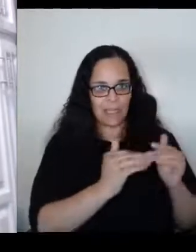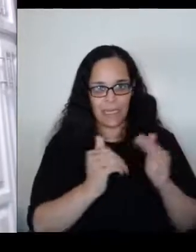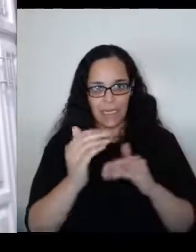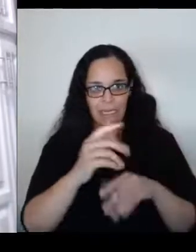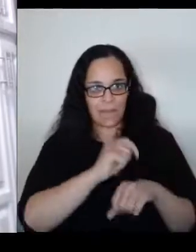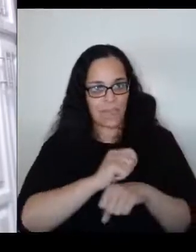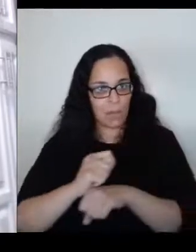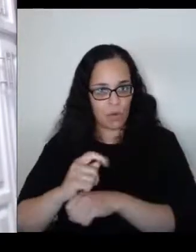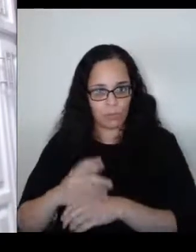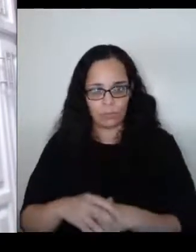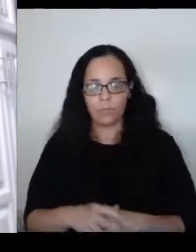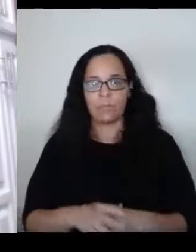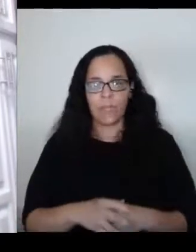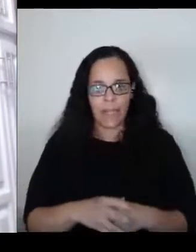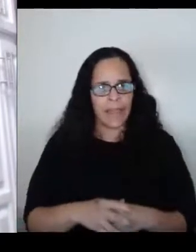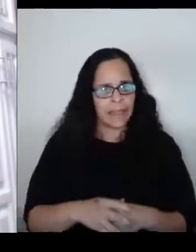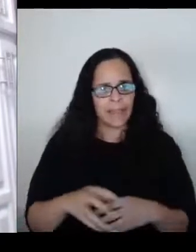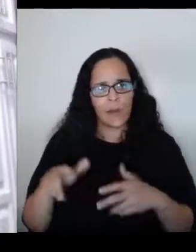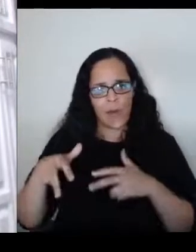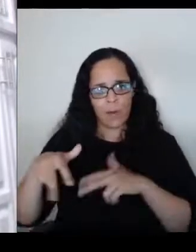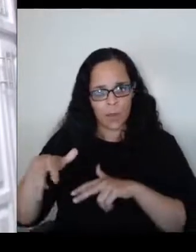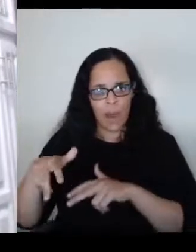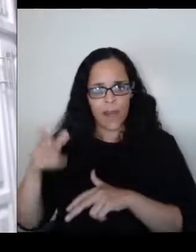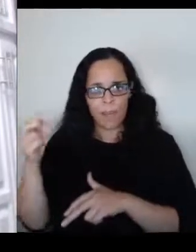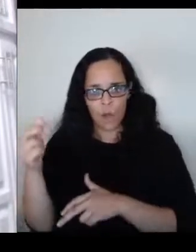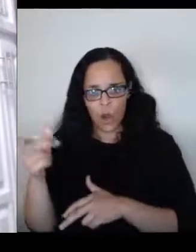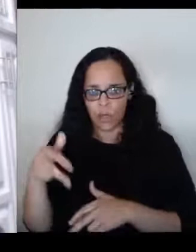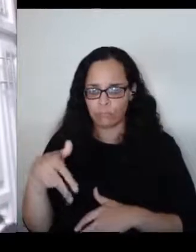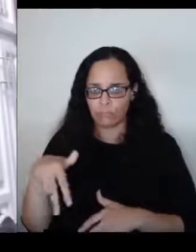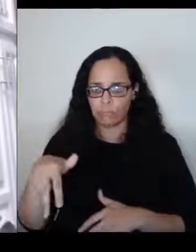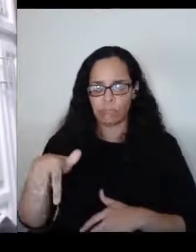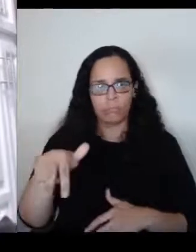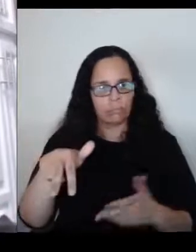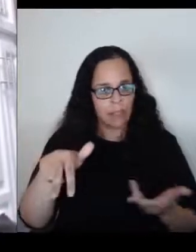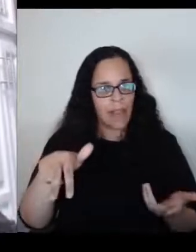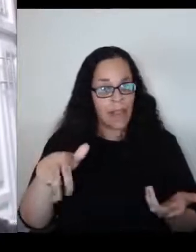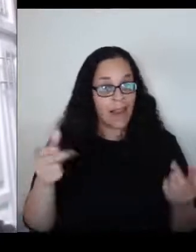And it turned out that he lives in my section of my building